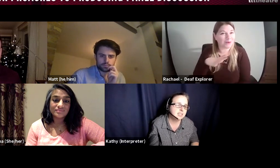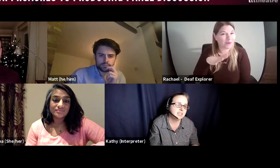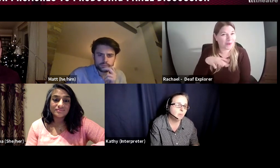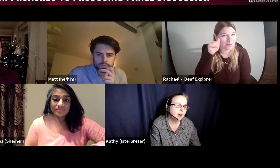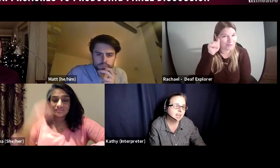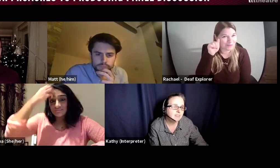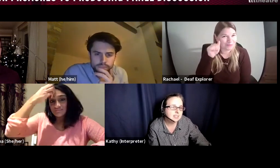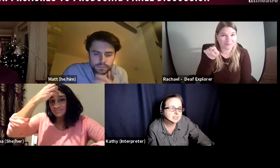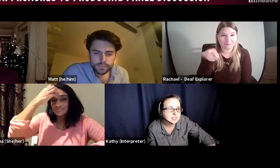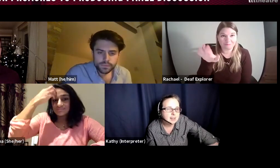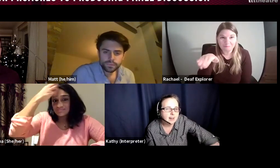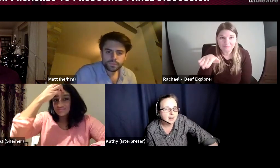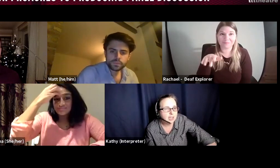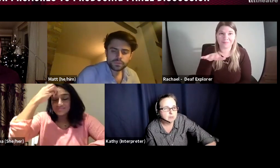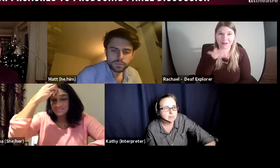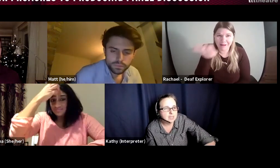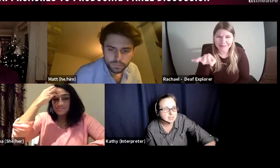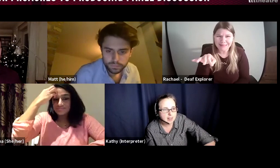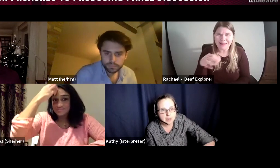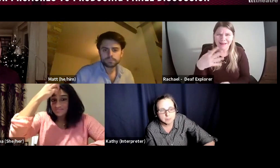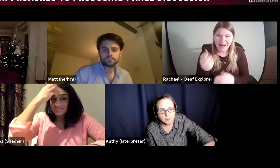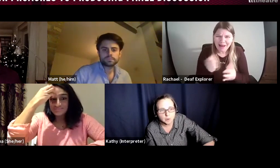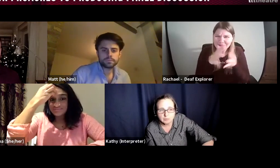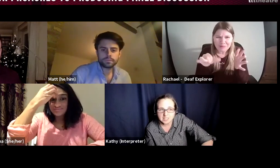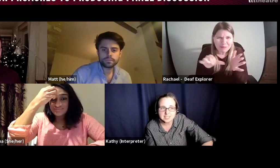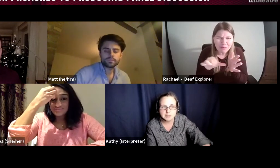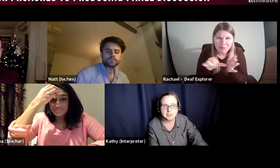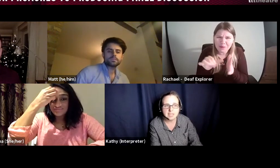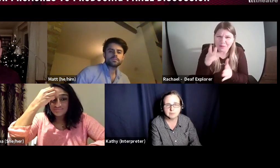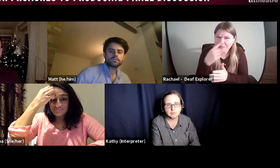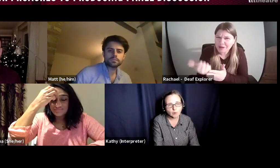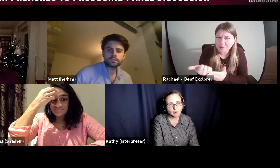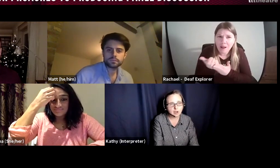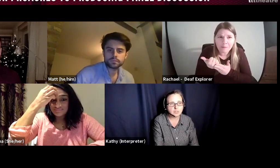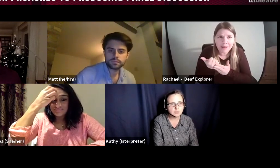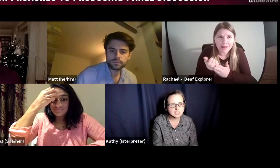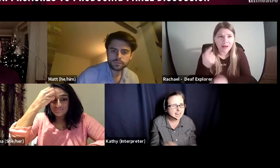networking events and you meet other people who have done similar things before, and you say oh